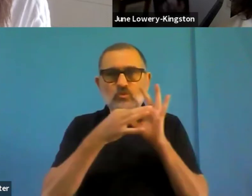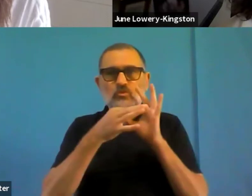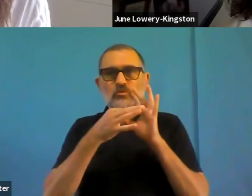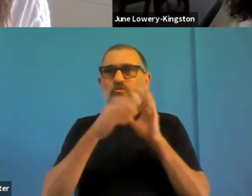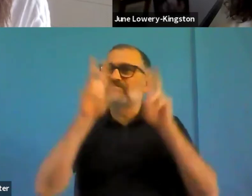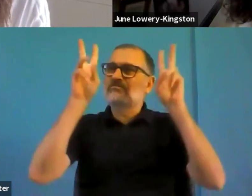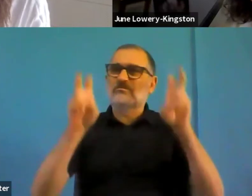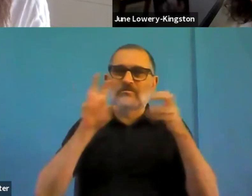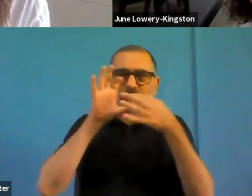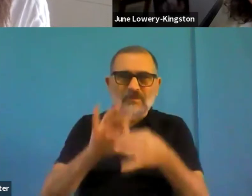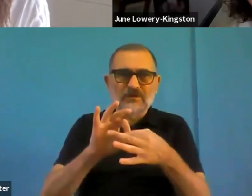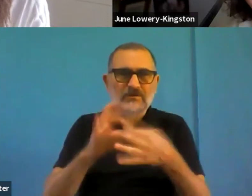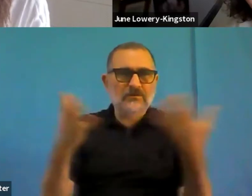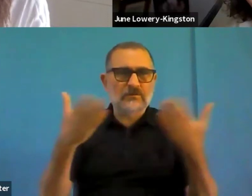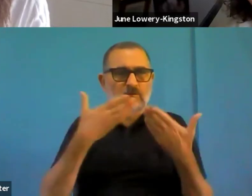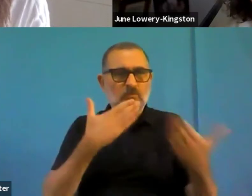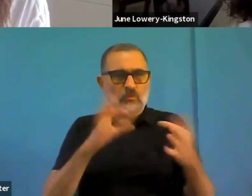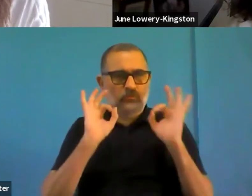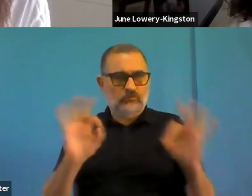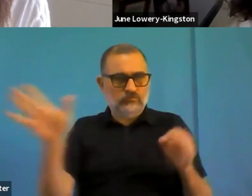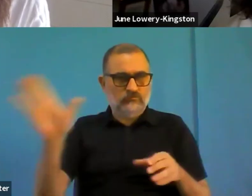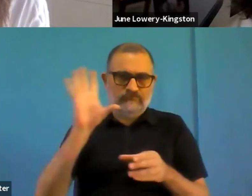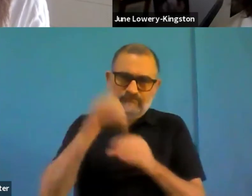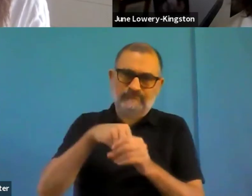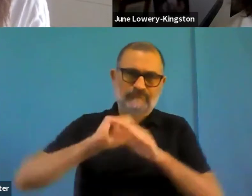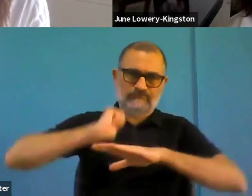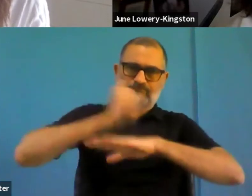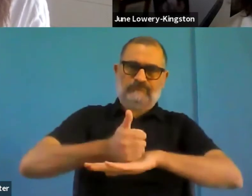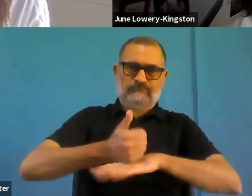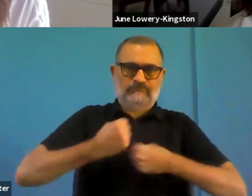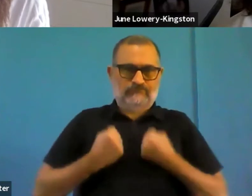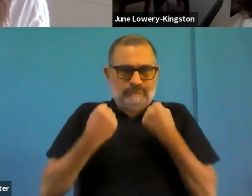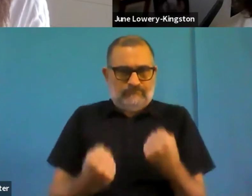He was tackling discrimination on the sixth form or grounds defined in the Treaty, which